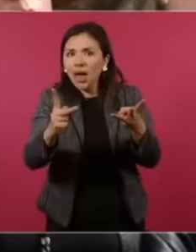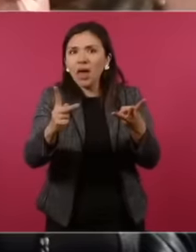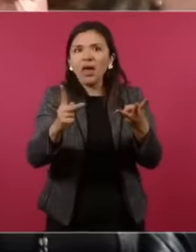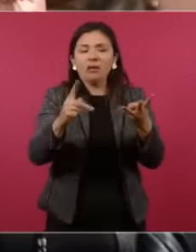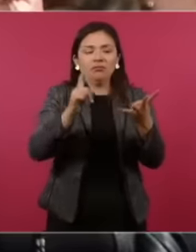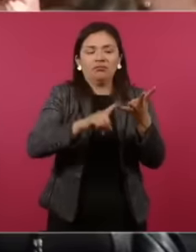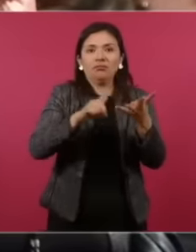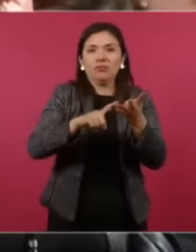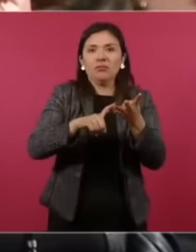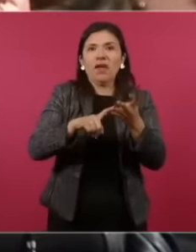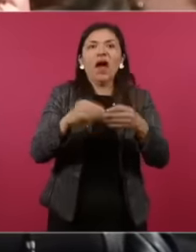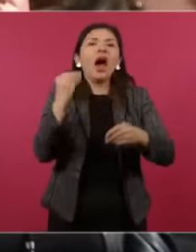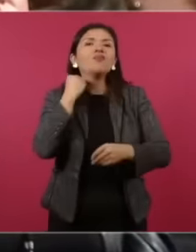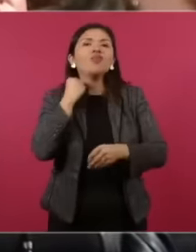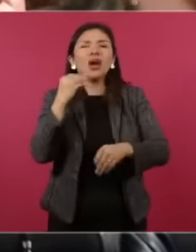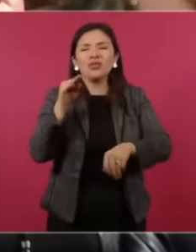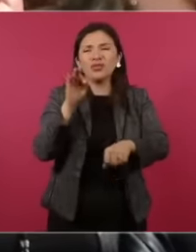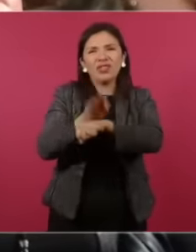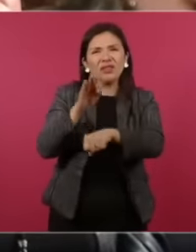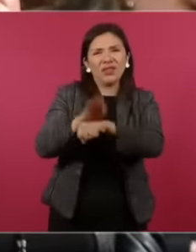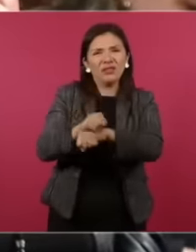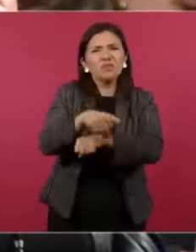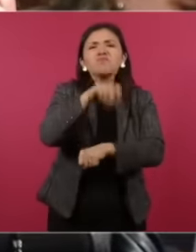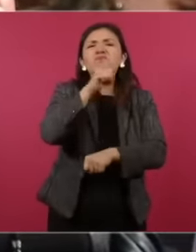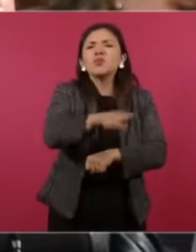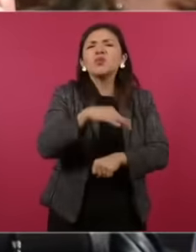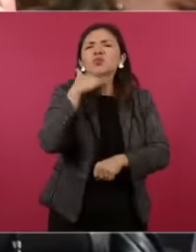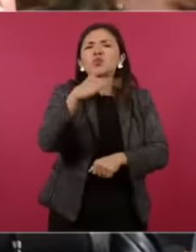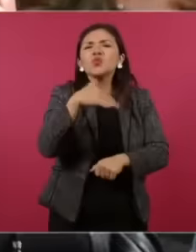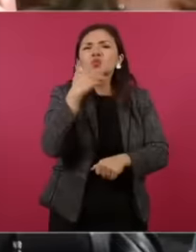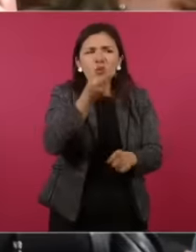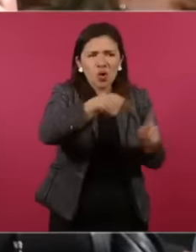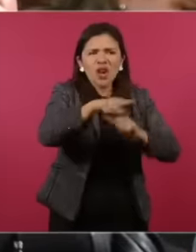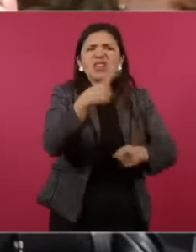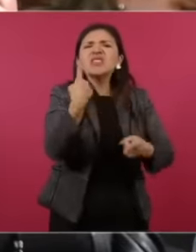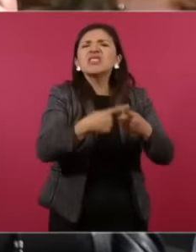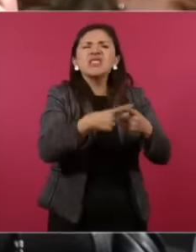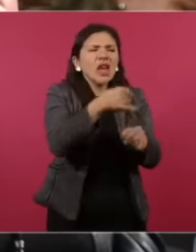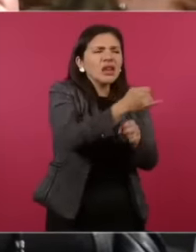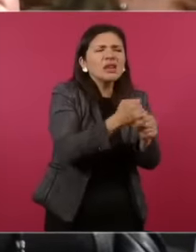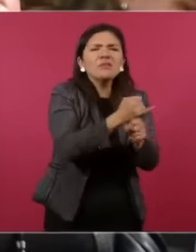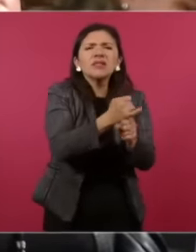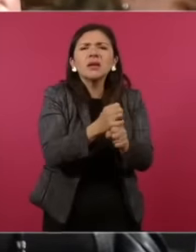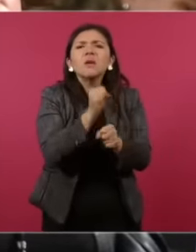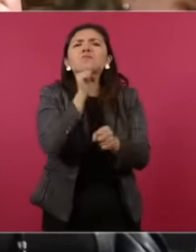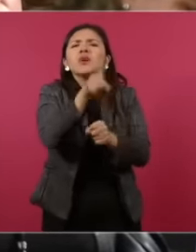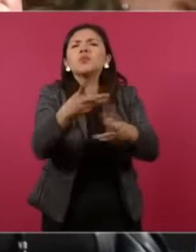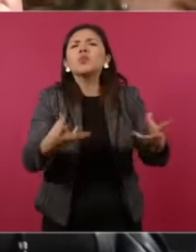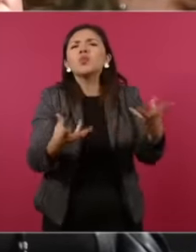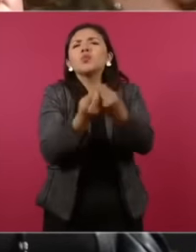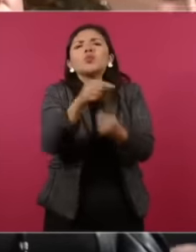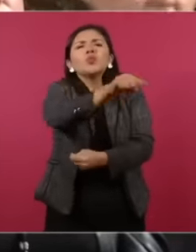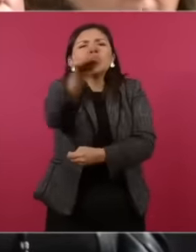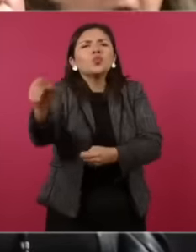defenders who are corrupted if they are the same if they are on the same side as you how they are